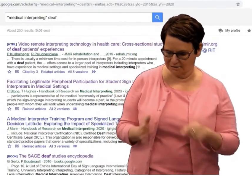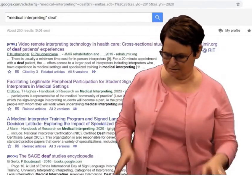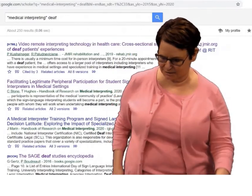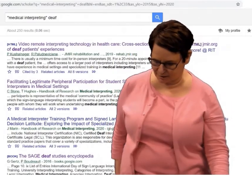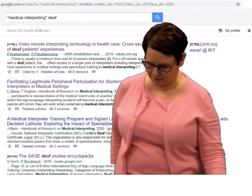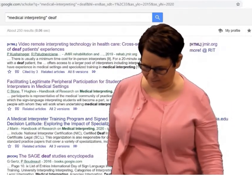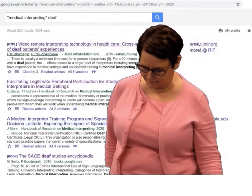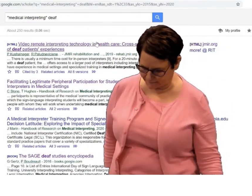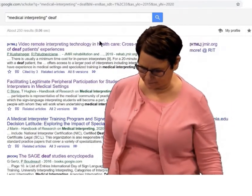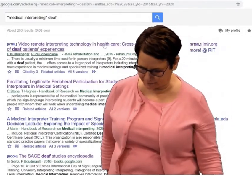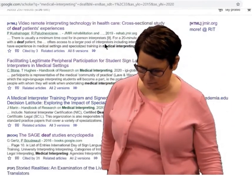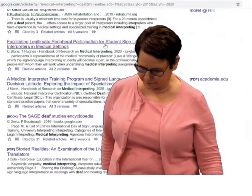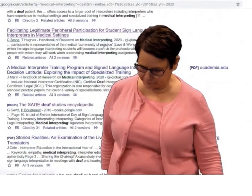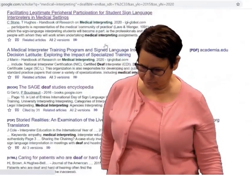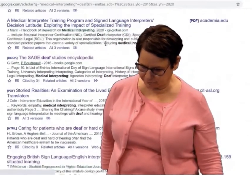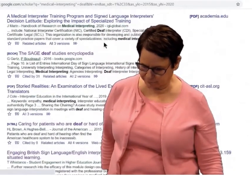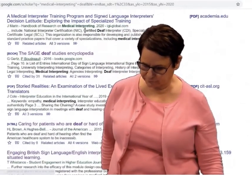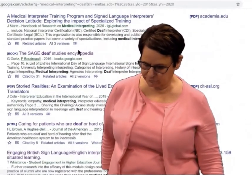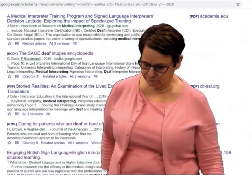I scrolled down and found this link.